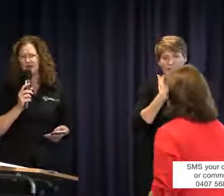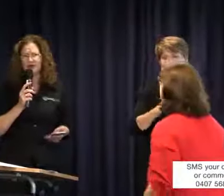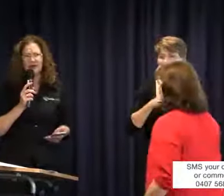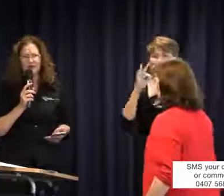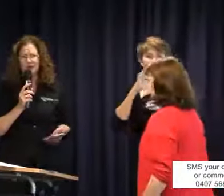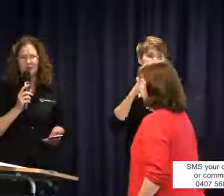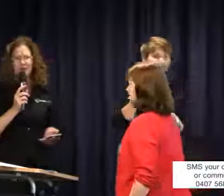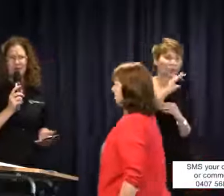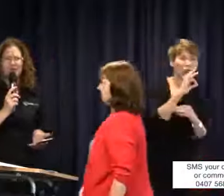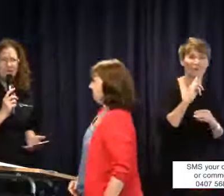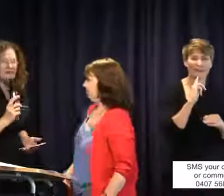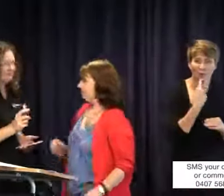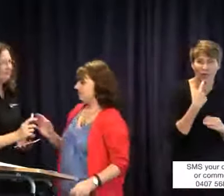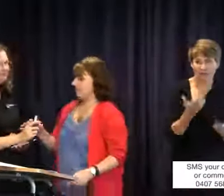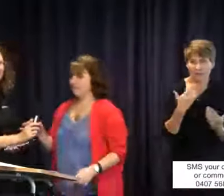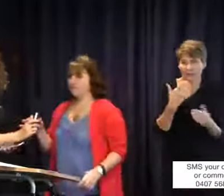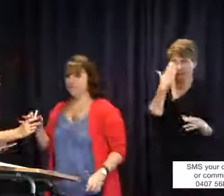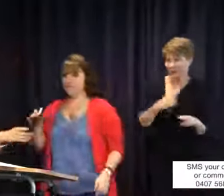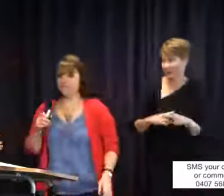shy. This is your opportunity.